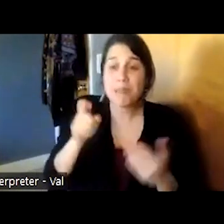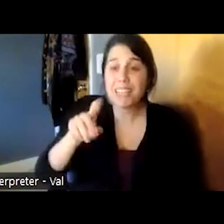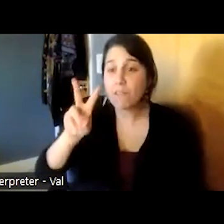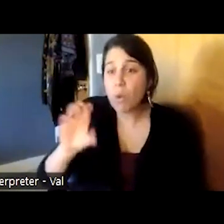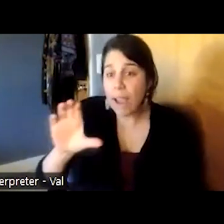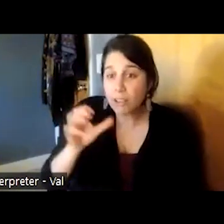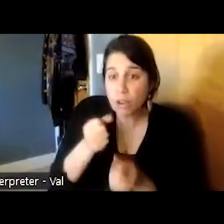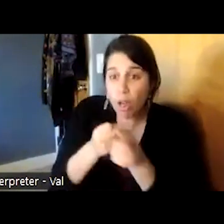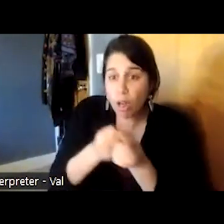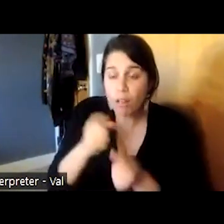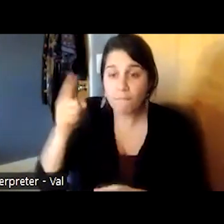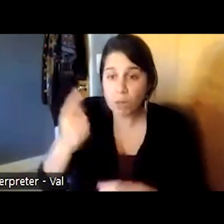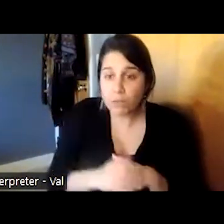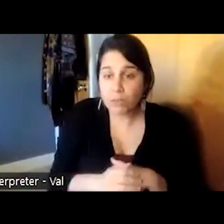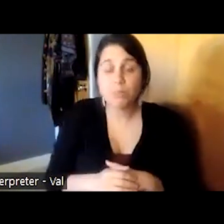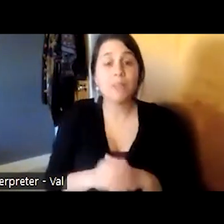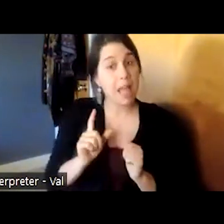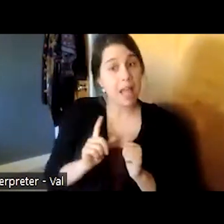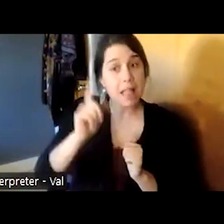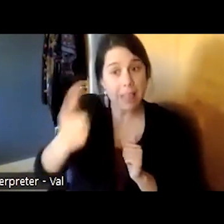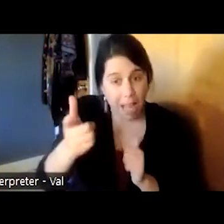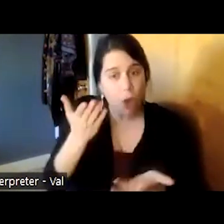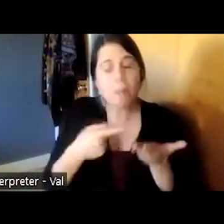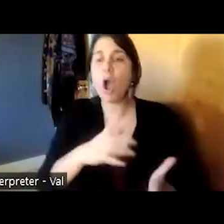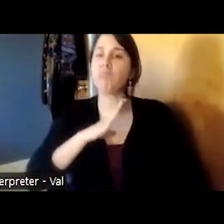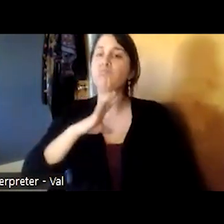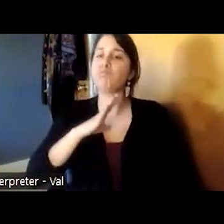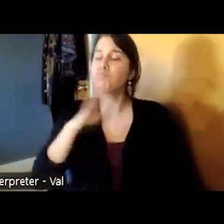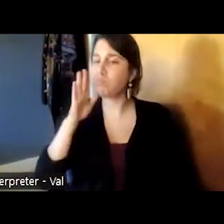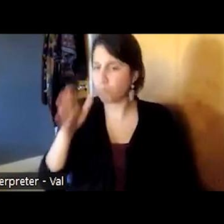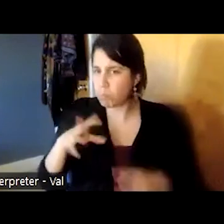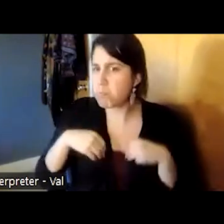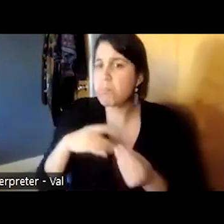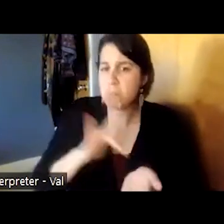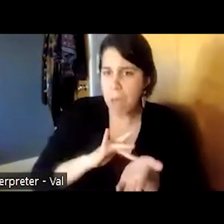and then later on they may accept medications for substance use disorder treatment